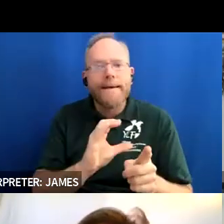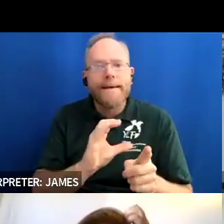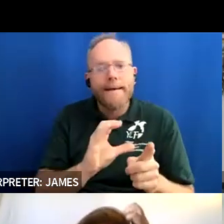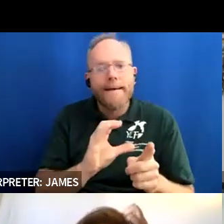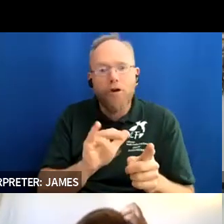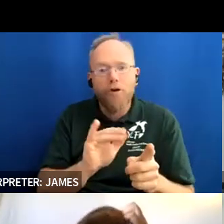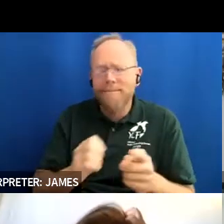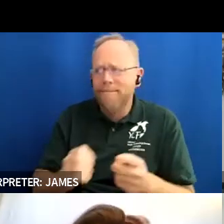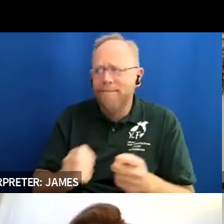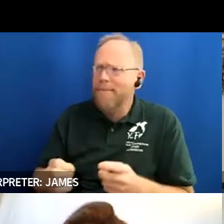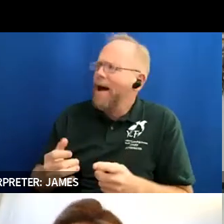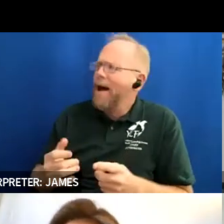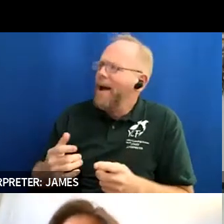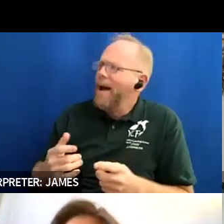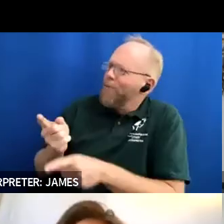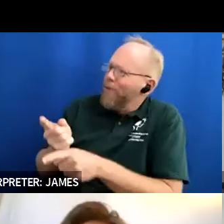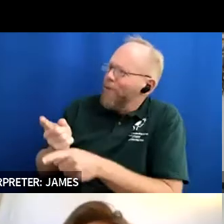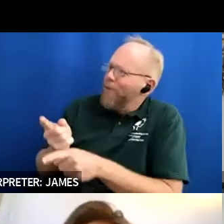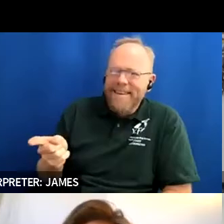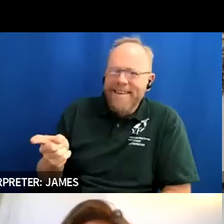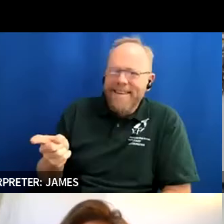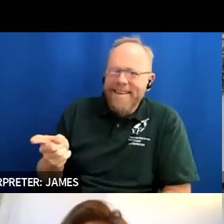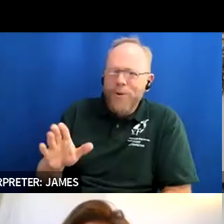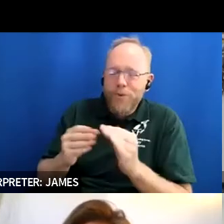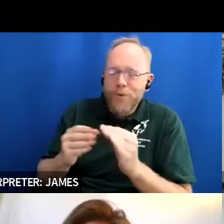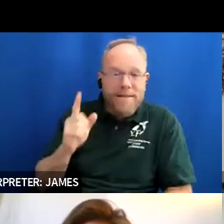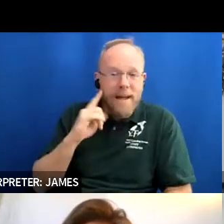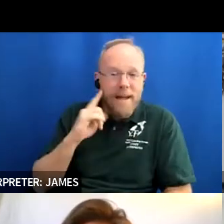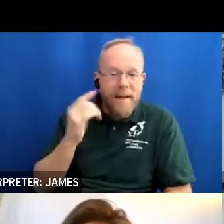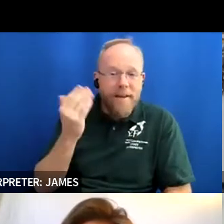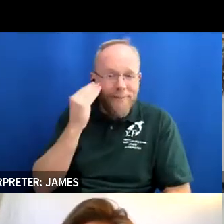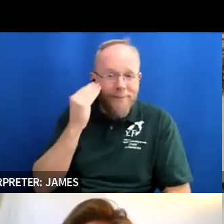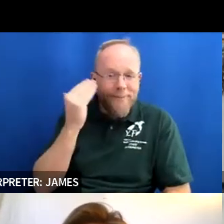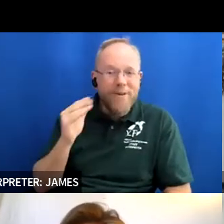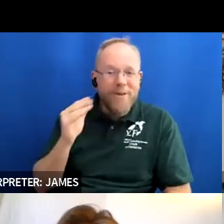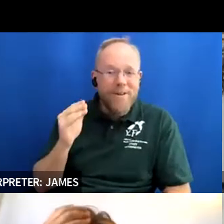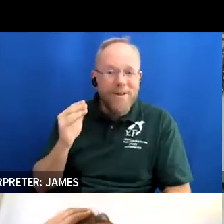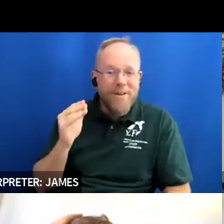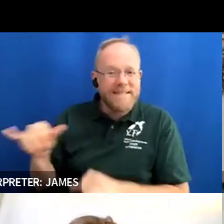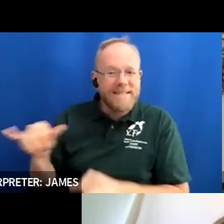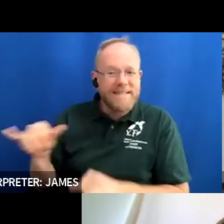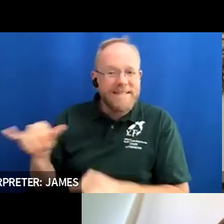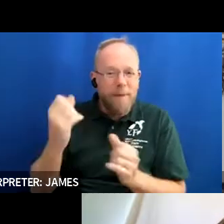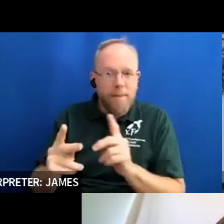so that sounds that story sounds very familiar anya how about you how did ylf impact your life um